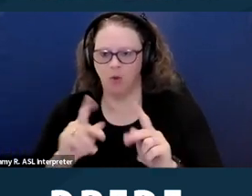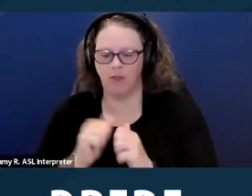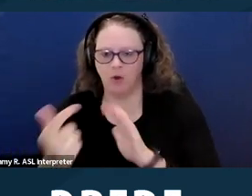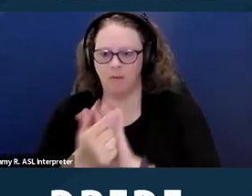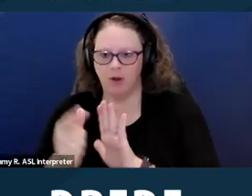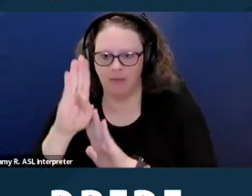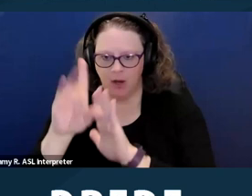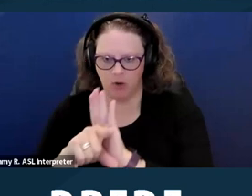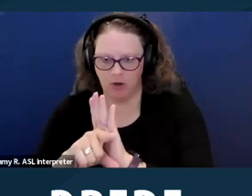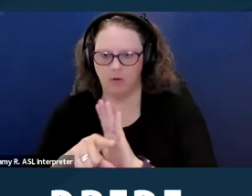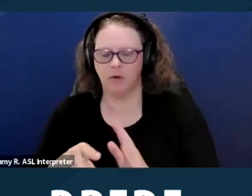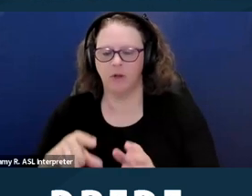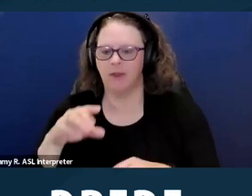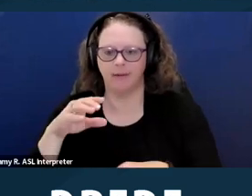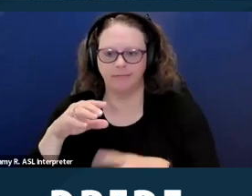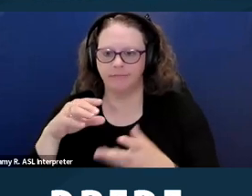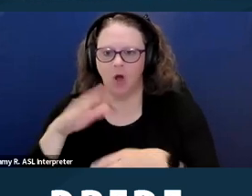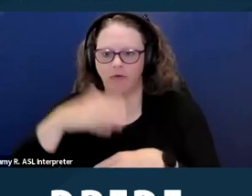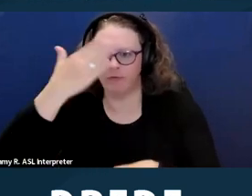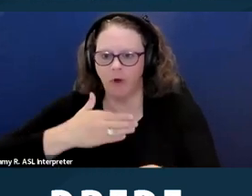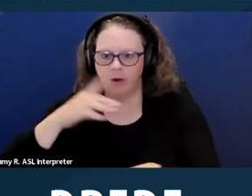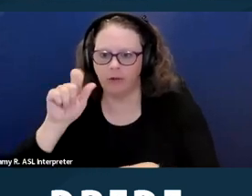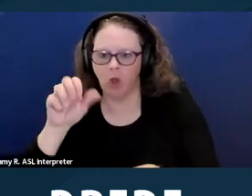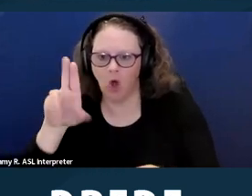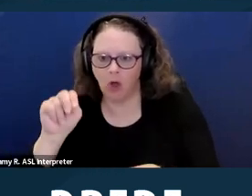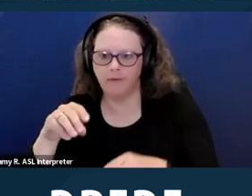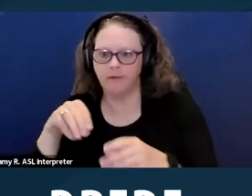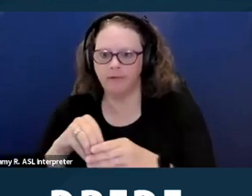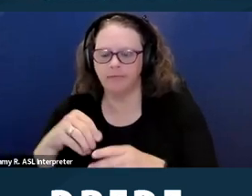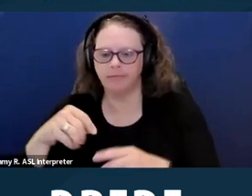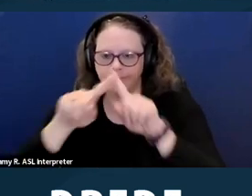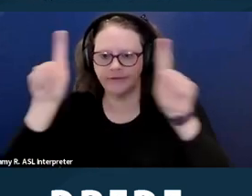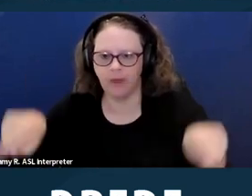or a sign on a front lawn or something like that, even though it may be intentional to do so.